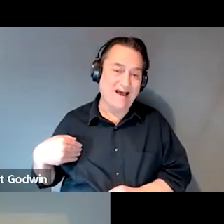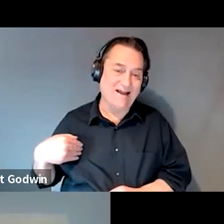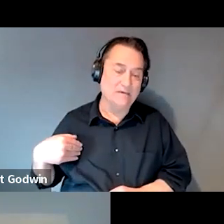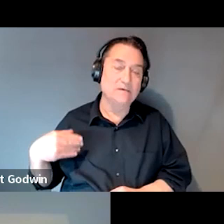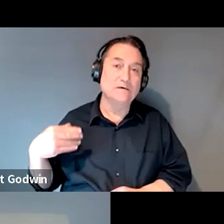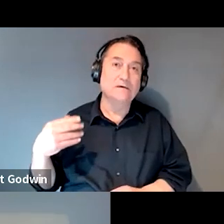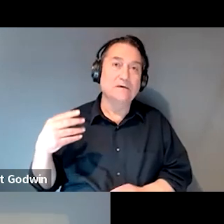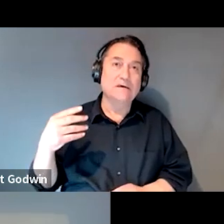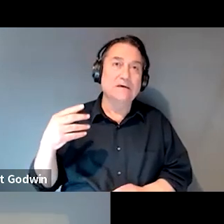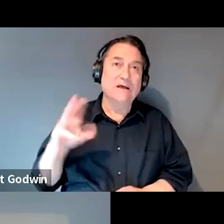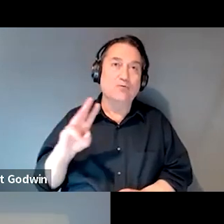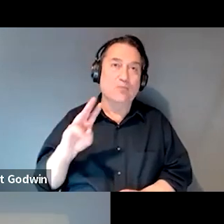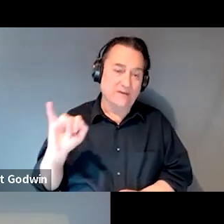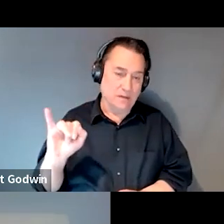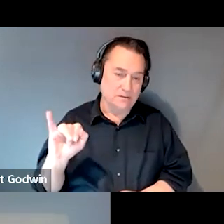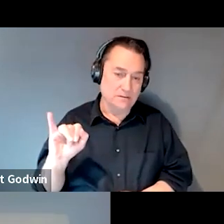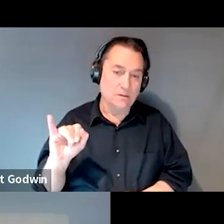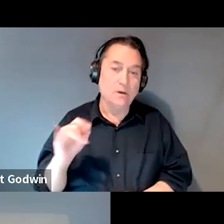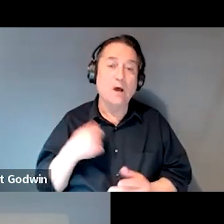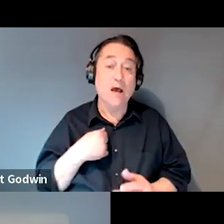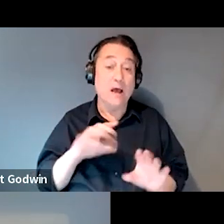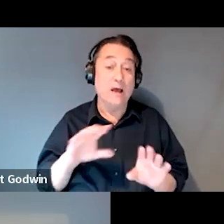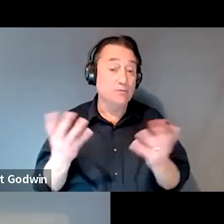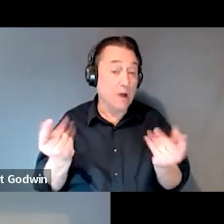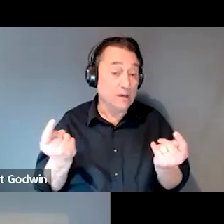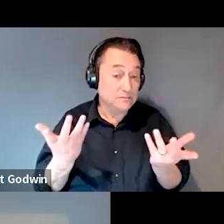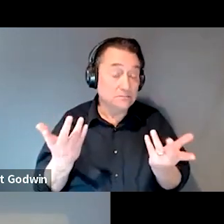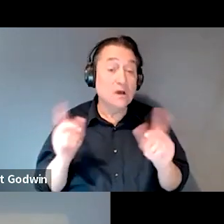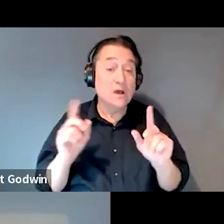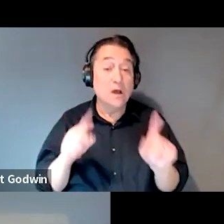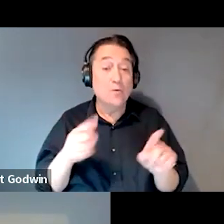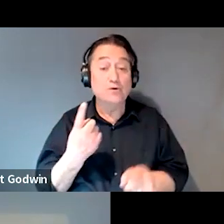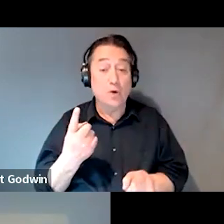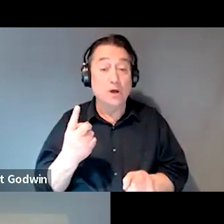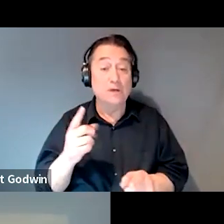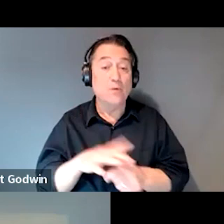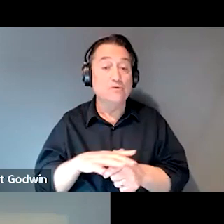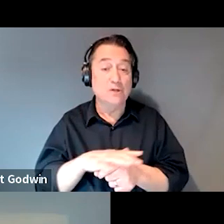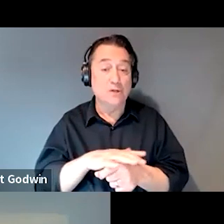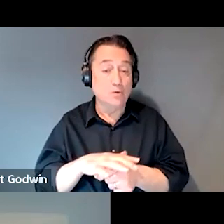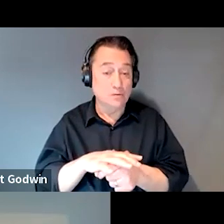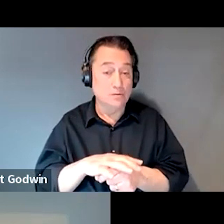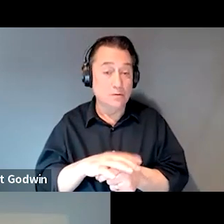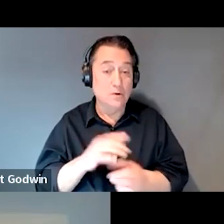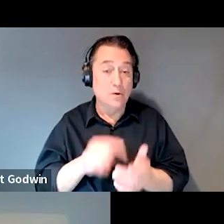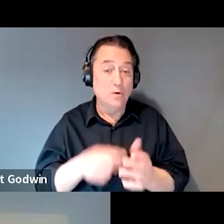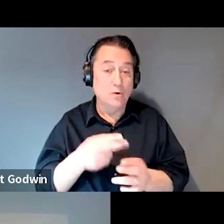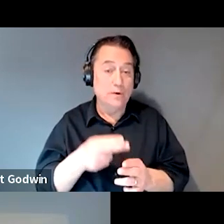So what I did was, I went to one of the ones that were local, what we call it House of Corrections here